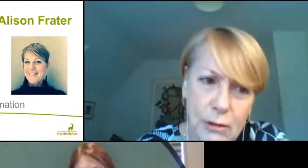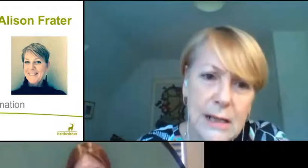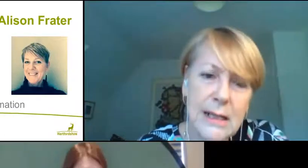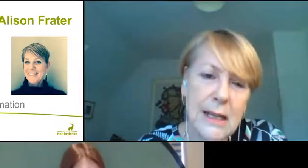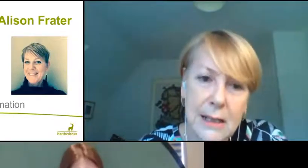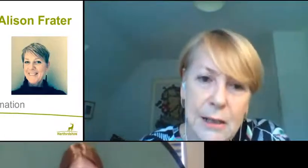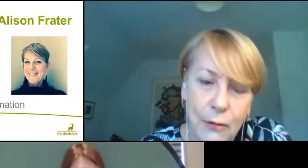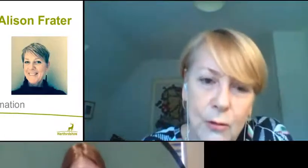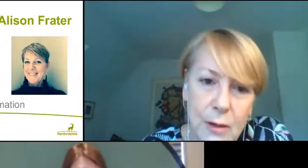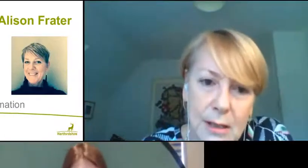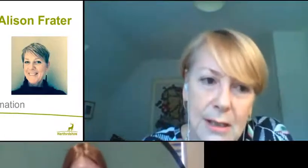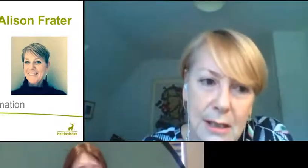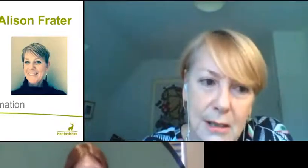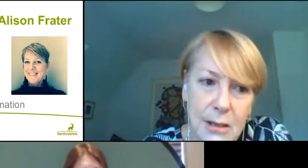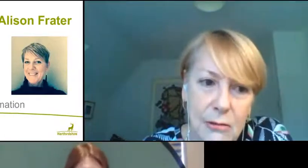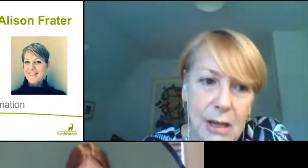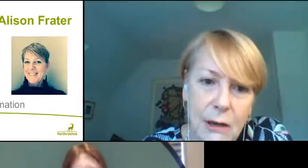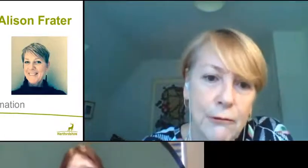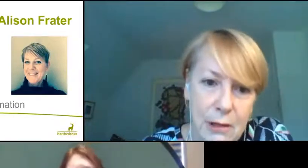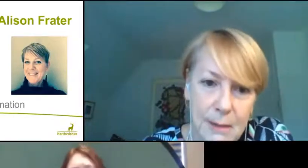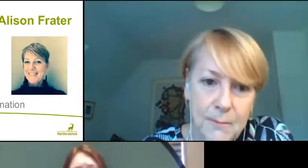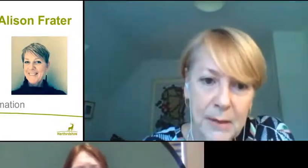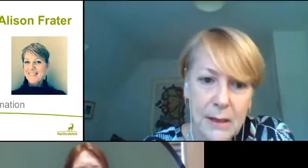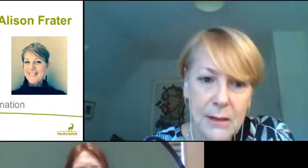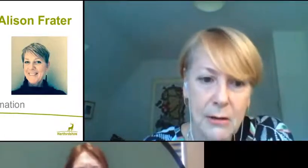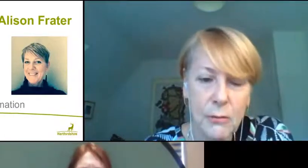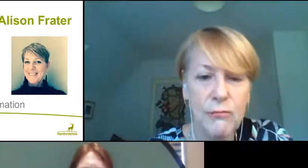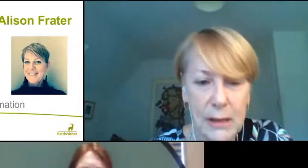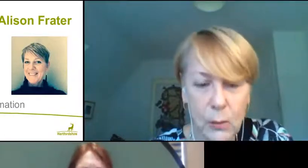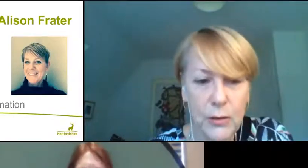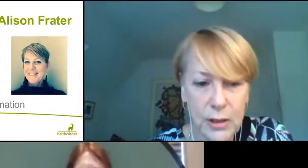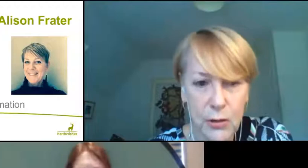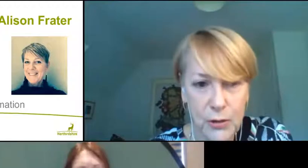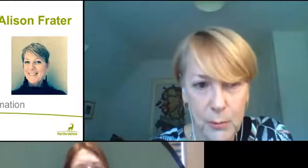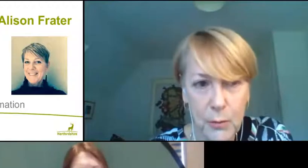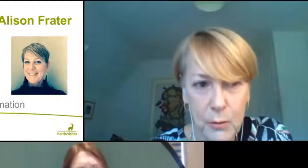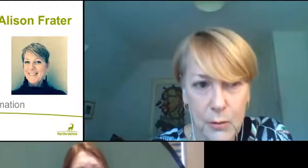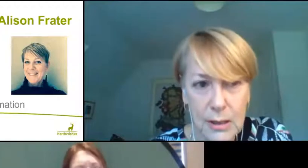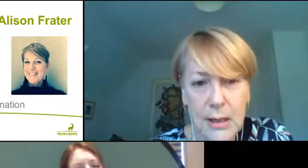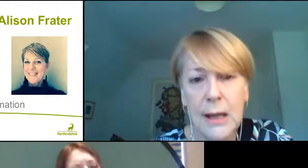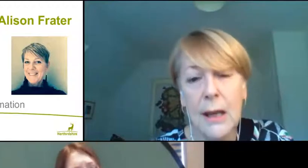really take us forward into recovery. So, really wanting your support